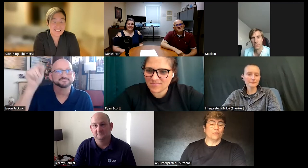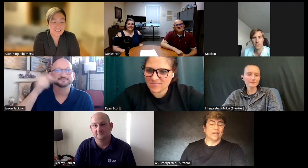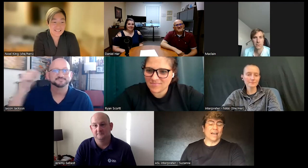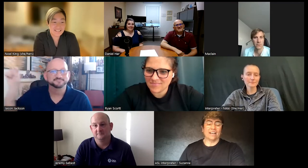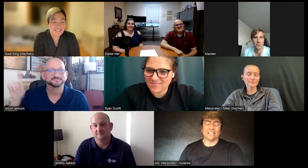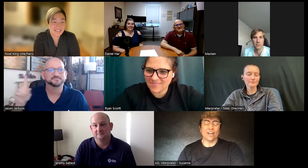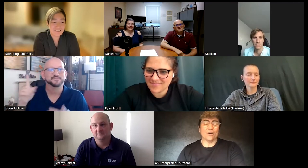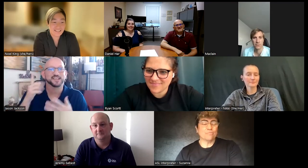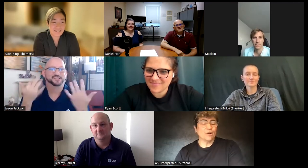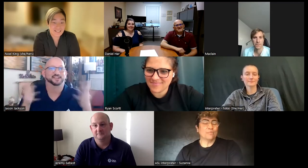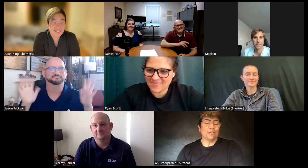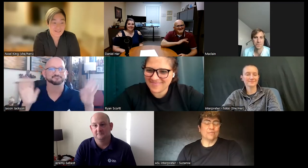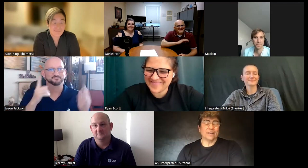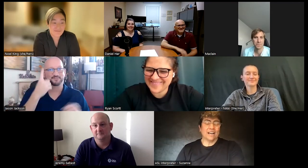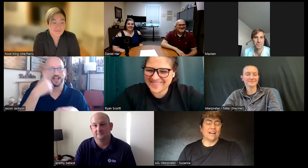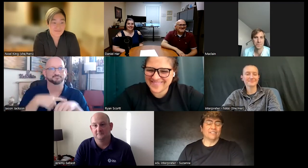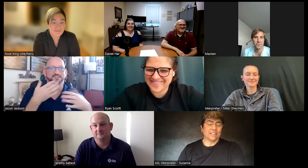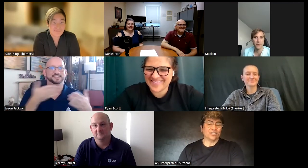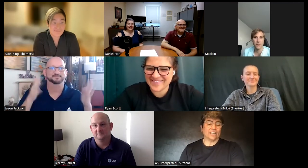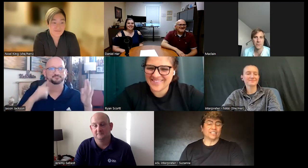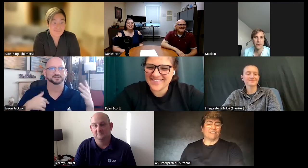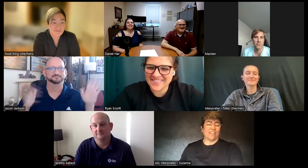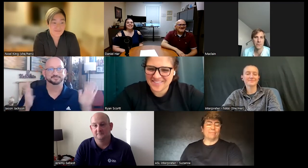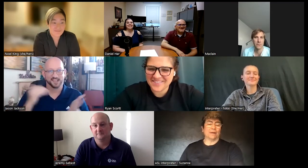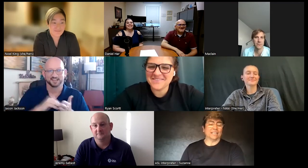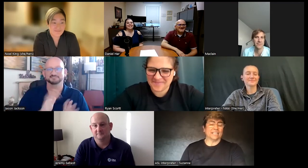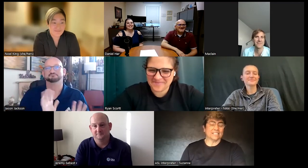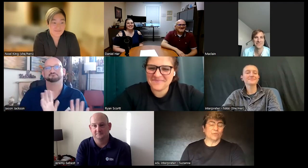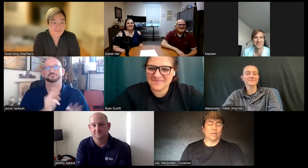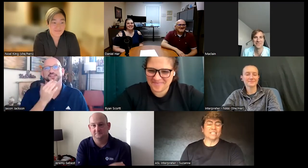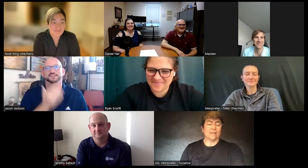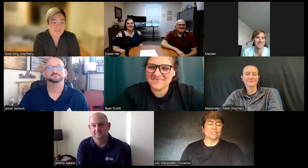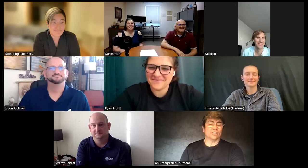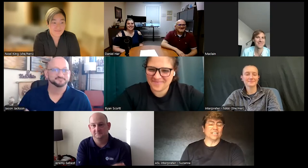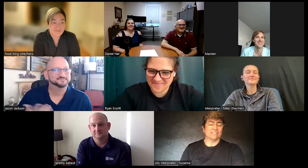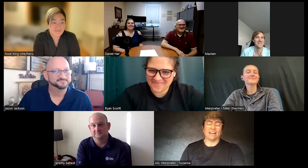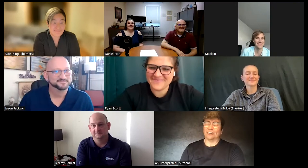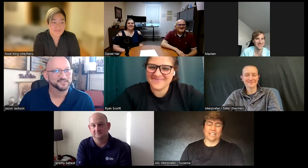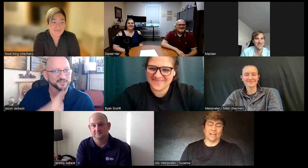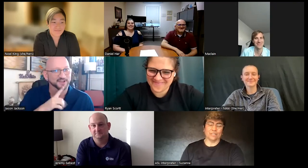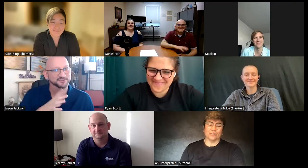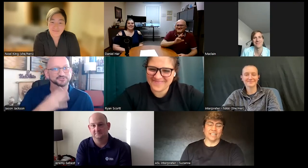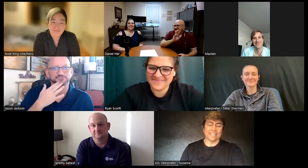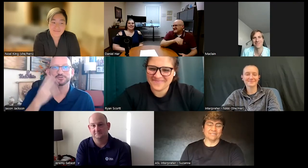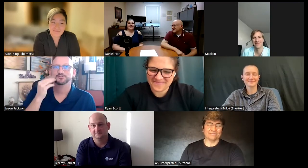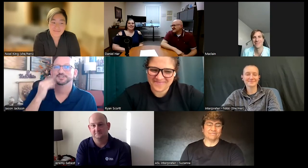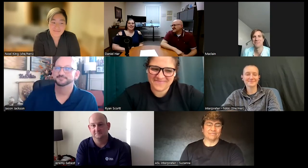a movie now I said nope nope nope I've checked off that bucket list one time is good enough I don't think I would do it again